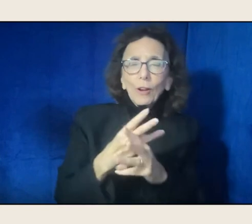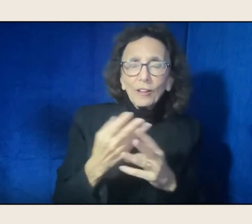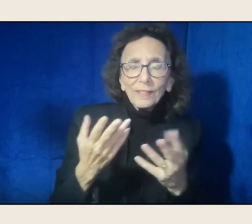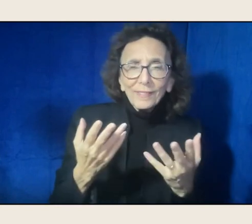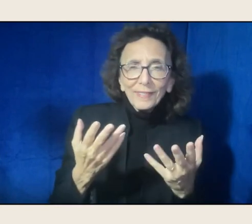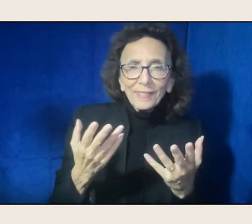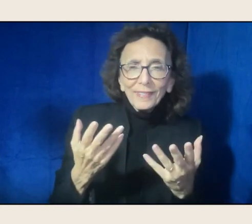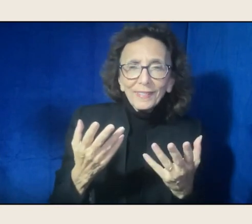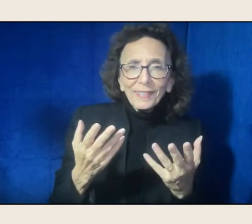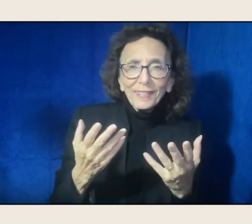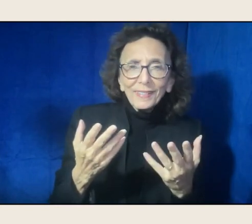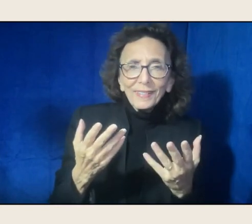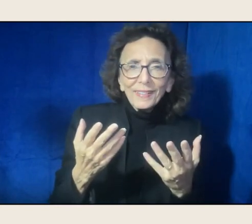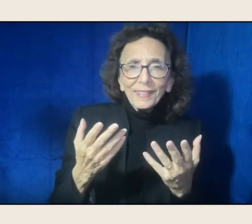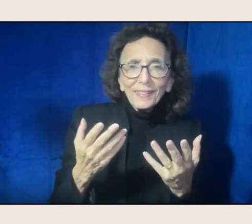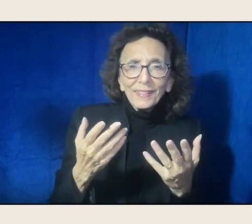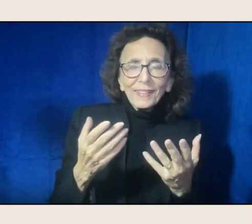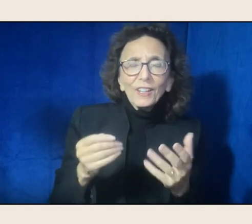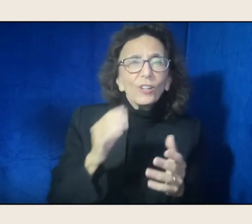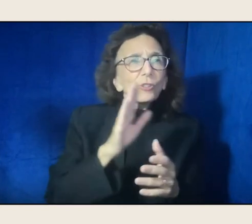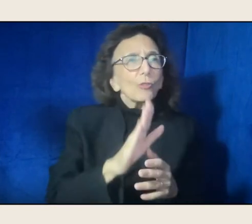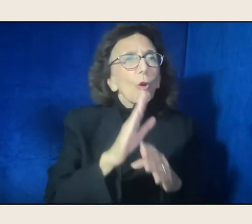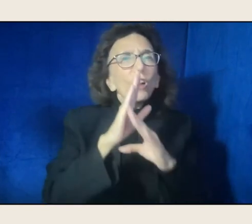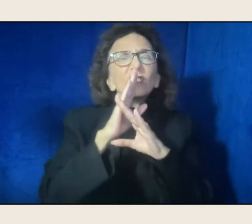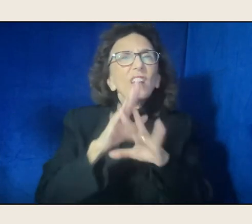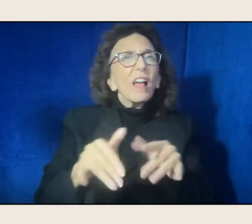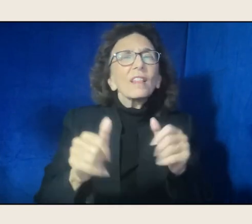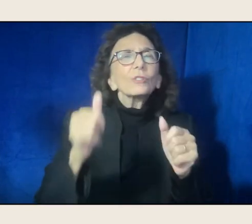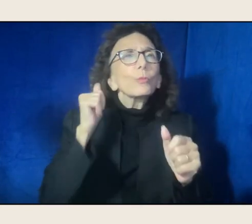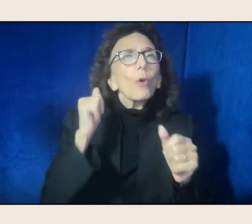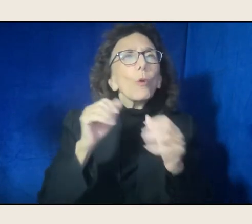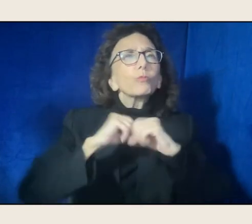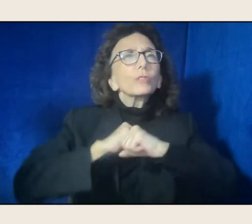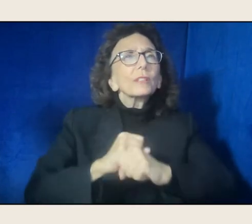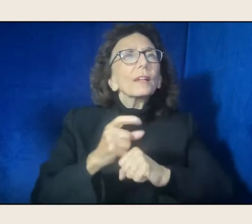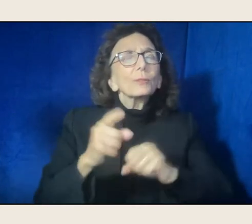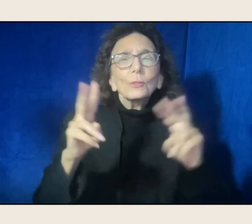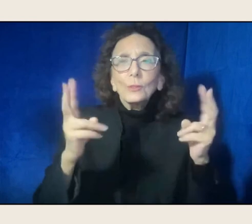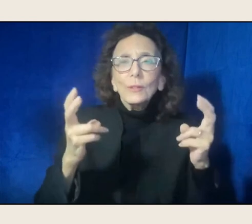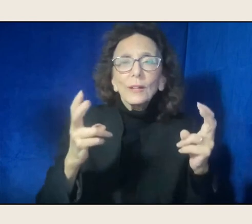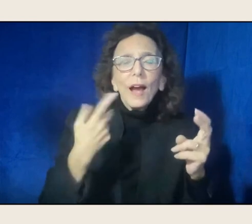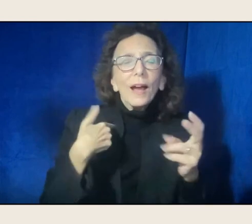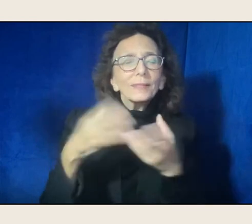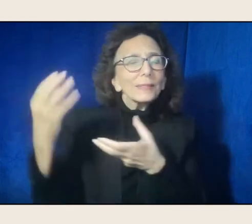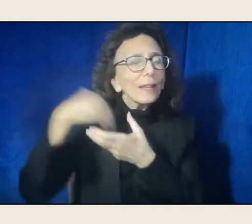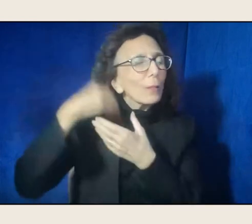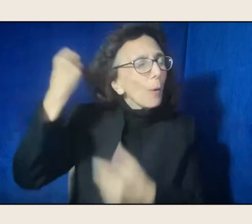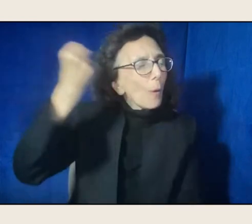And your silence will not protect you. I still carry that with me. It's right in here in this pocket.